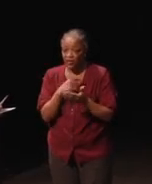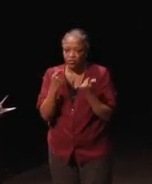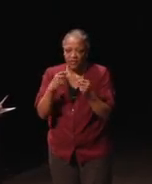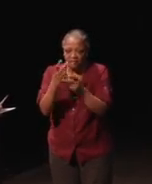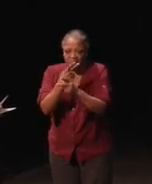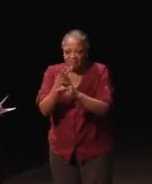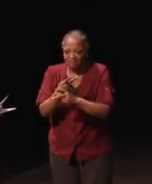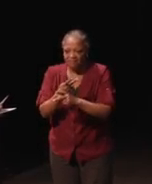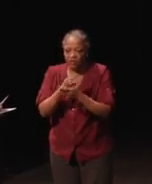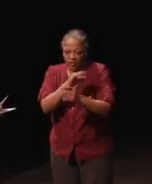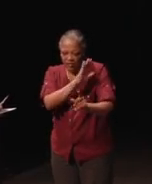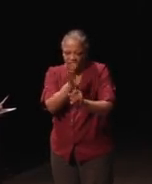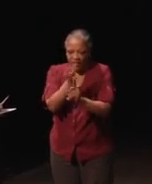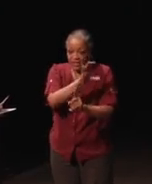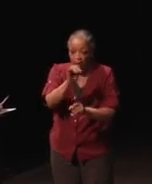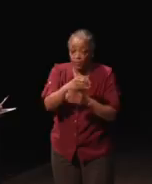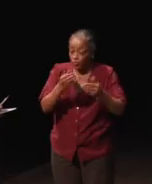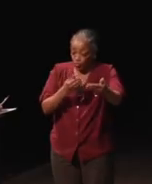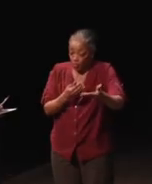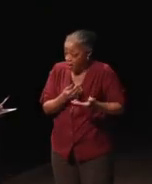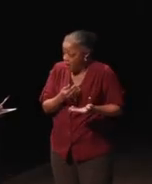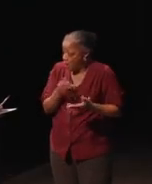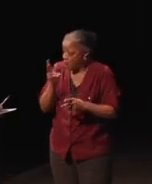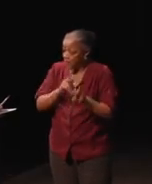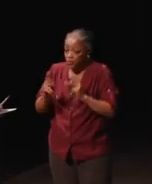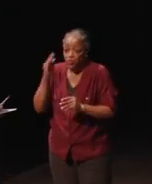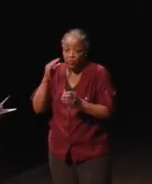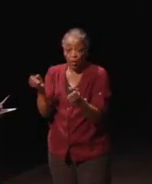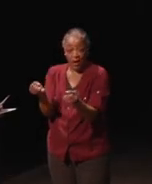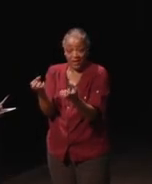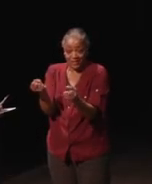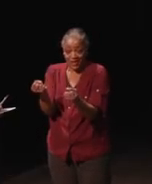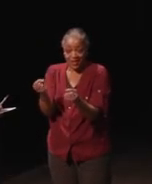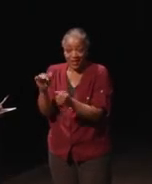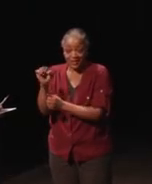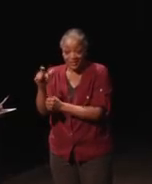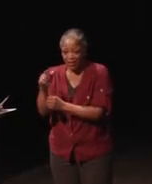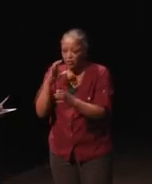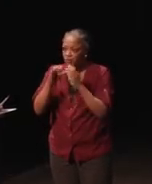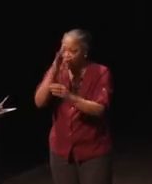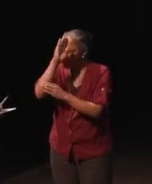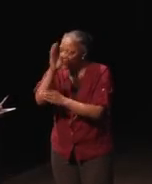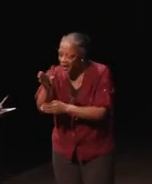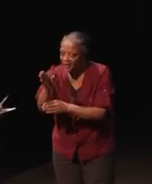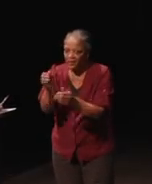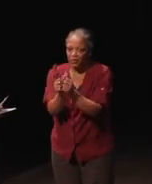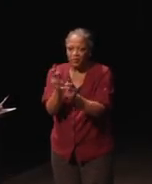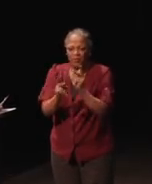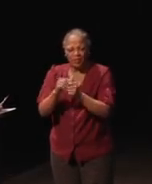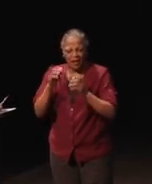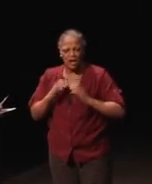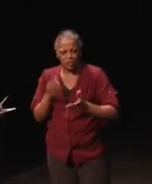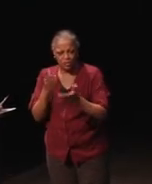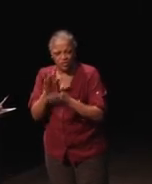to convince companies to hire people who know ASL to communicate directly with people like in customer service centers.